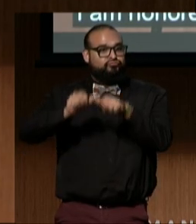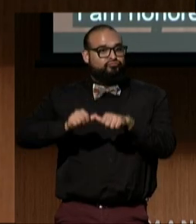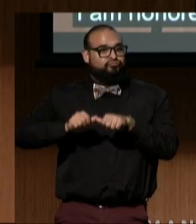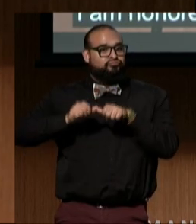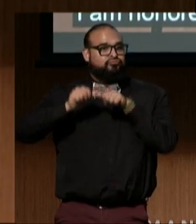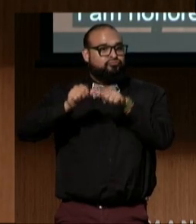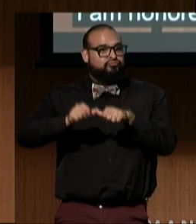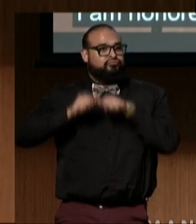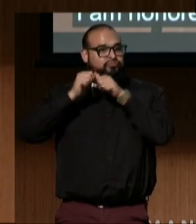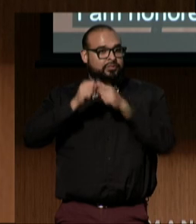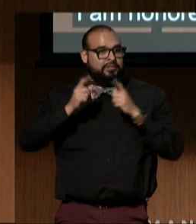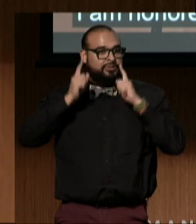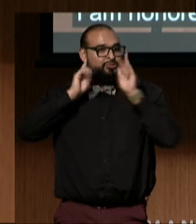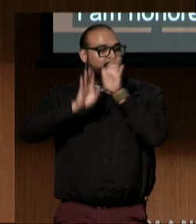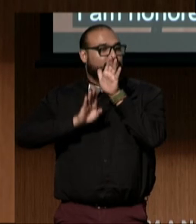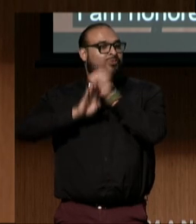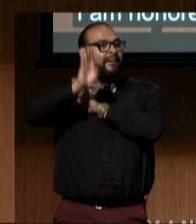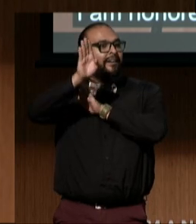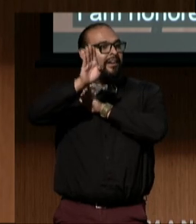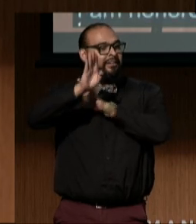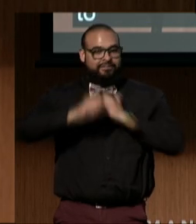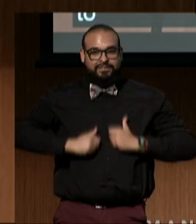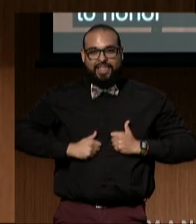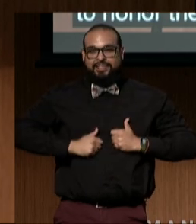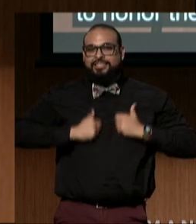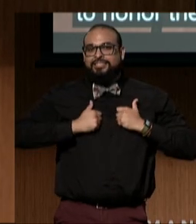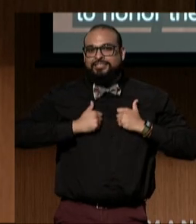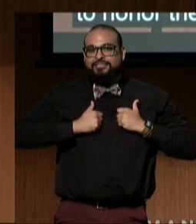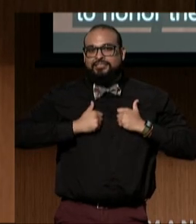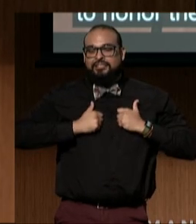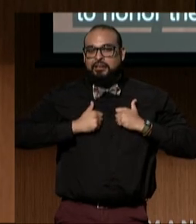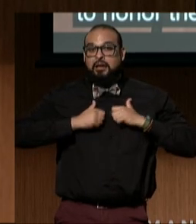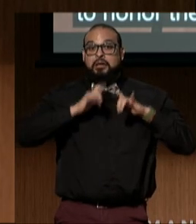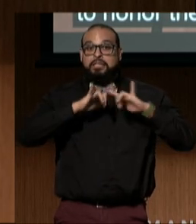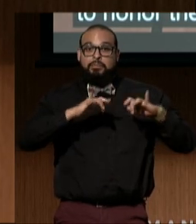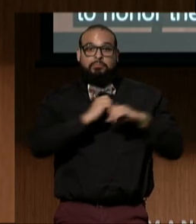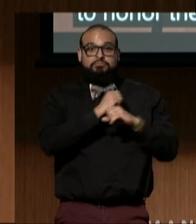to thrive and exist while protecting their lands